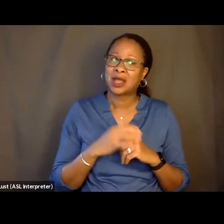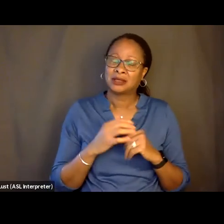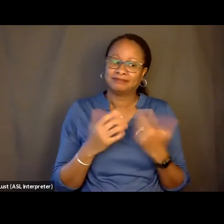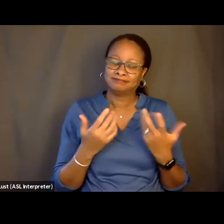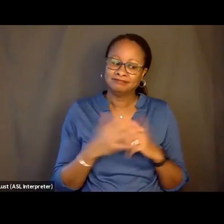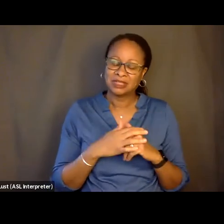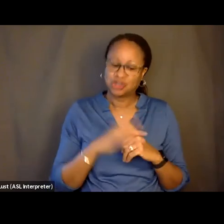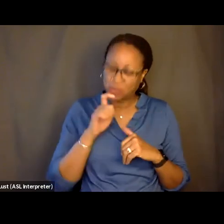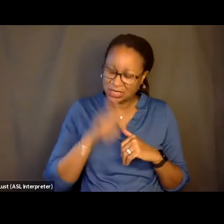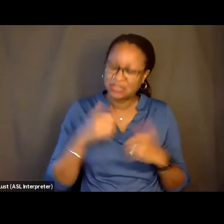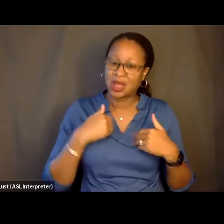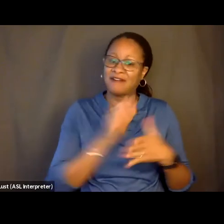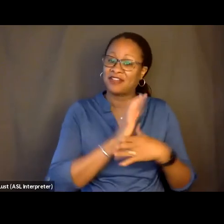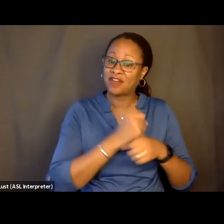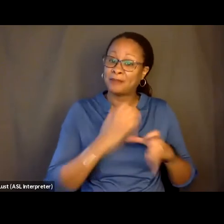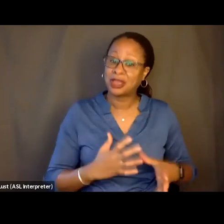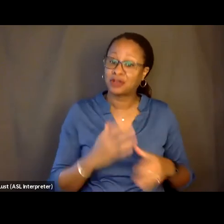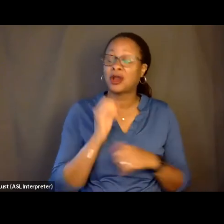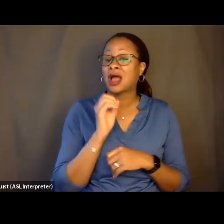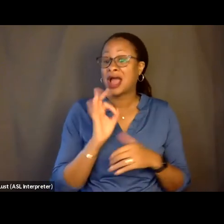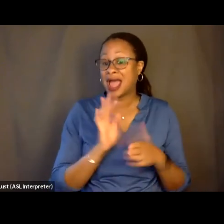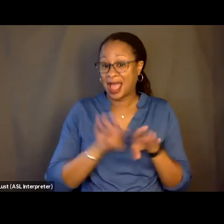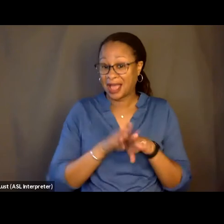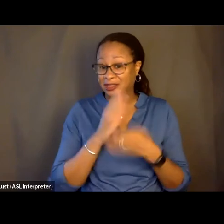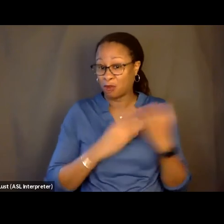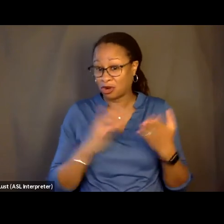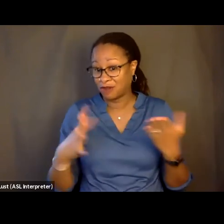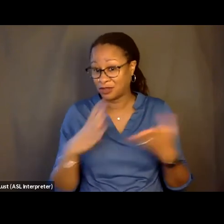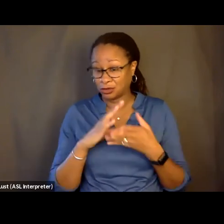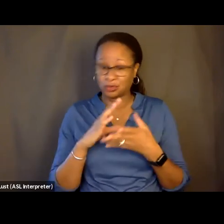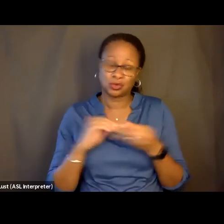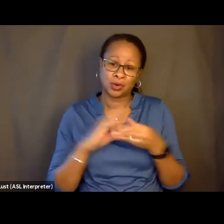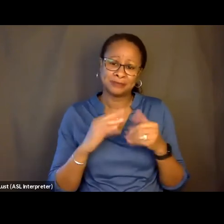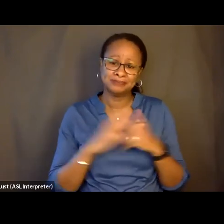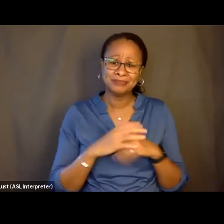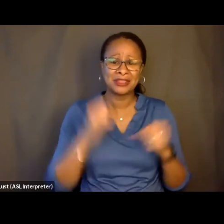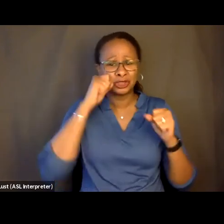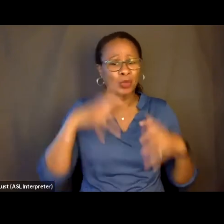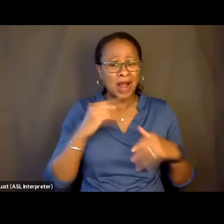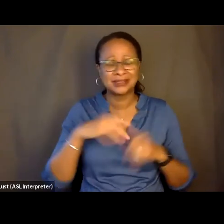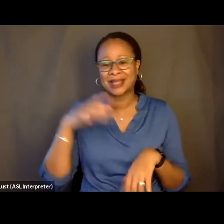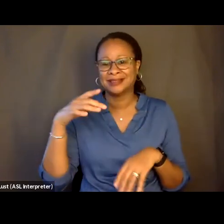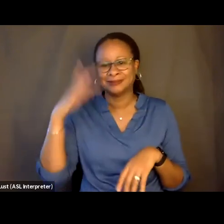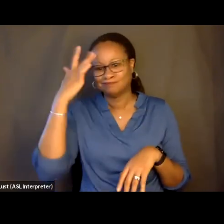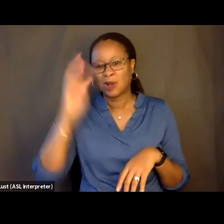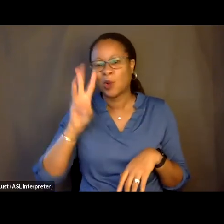And the grace and elegance, and also the surprise and the wit involved in doing that is what makes it such great cinema.